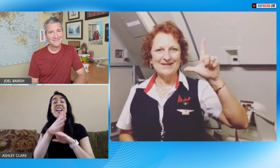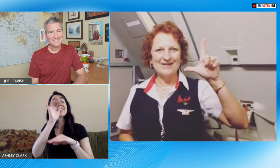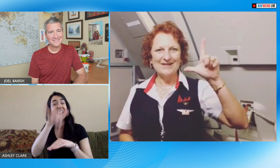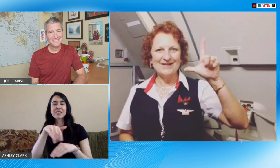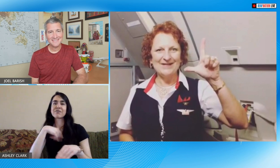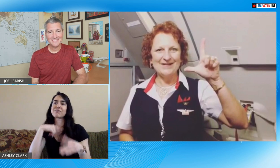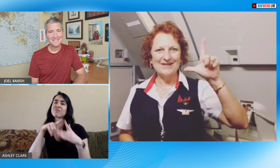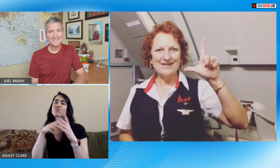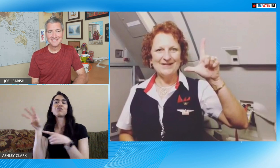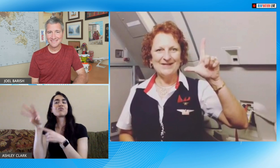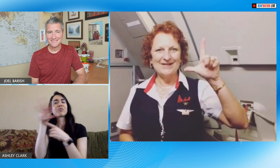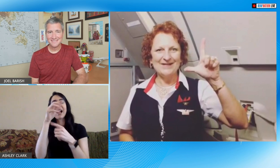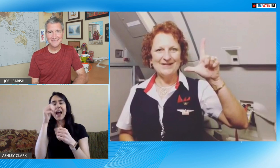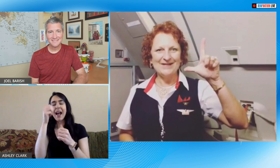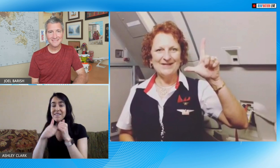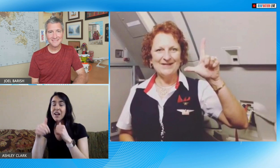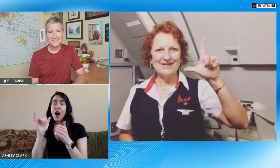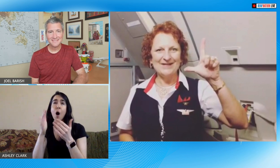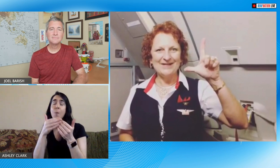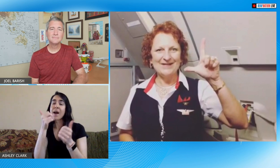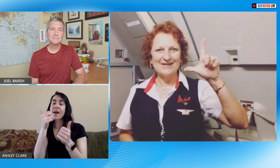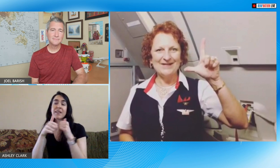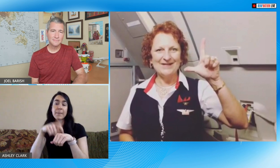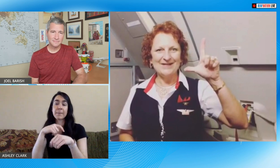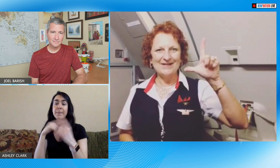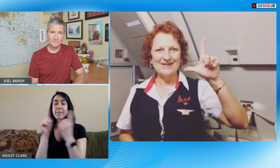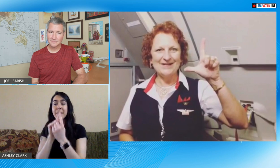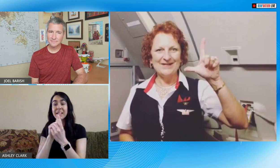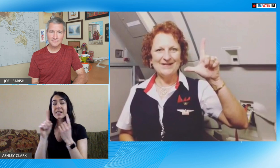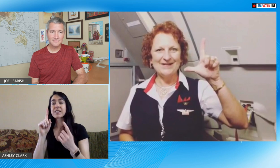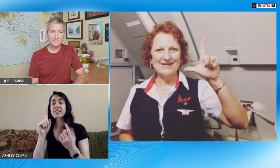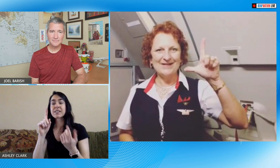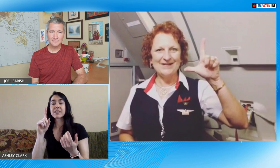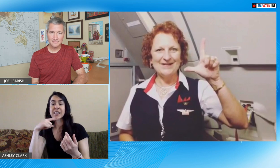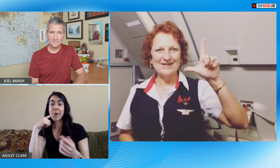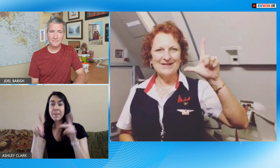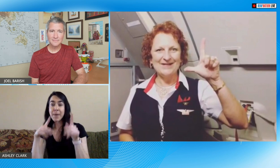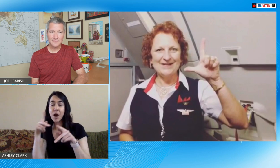the first post that I made of others that I met out in public and since then